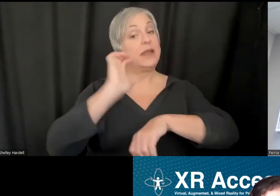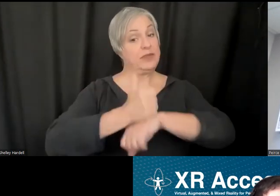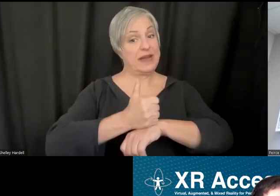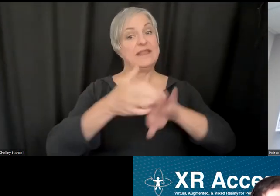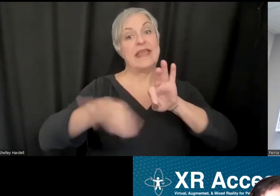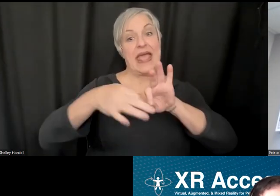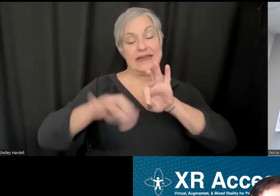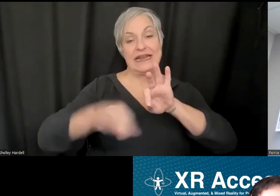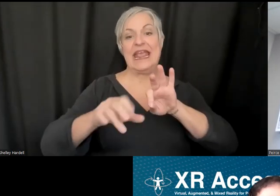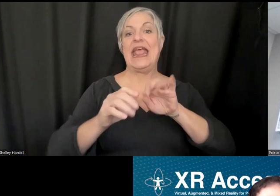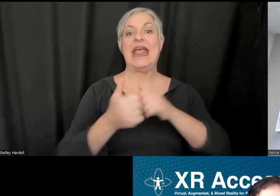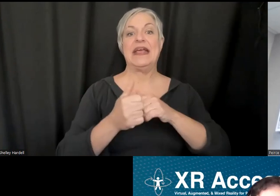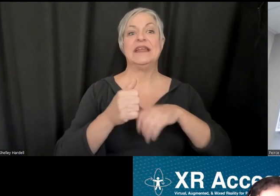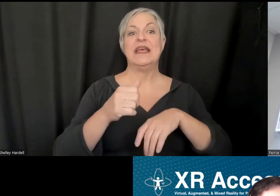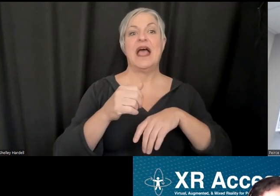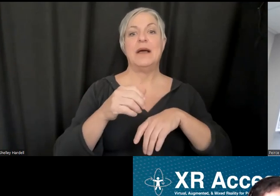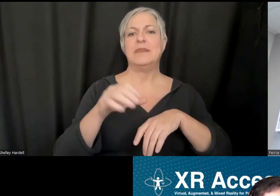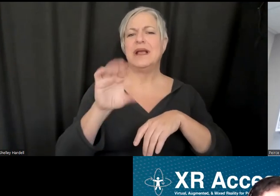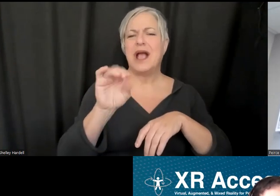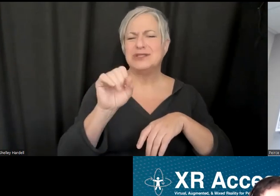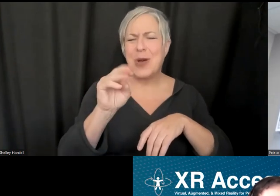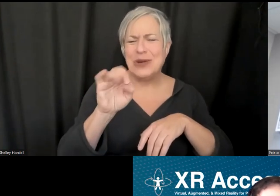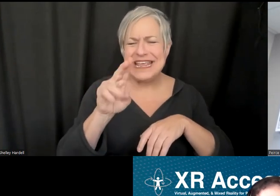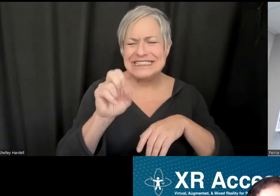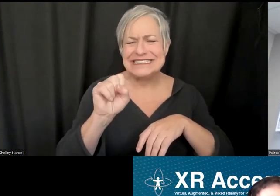simulator. I have certainly heard enough to know that those